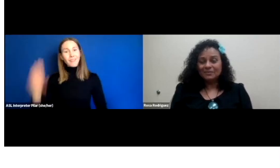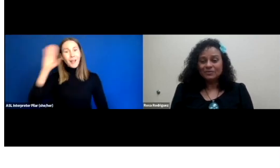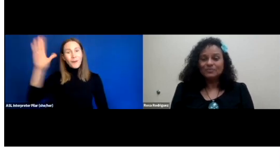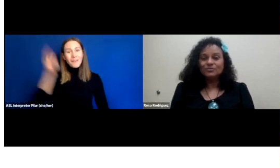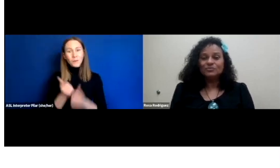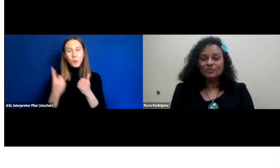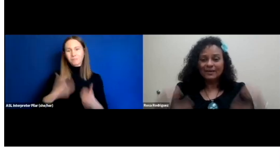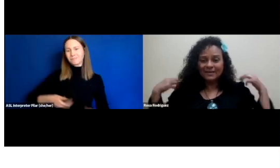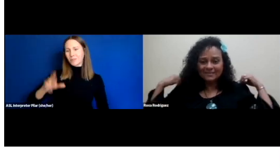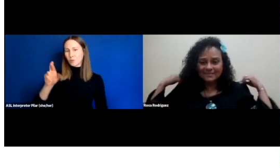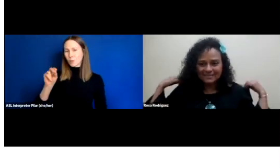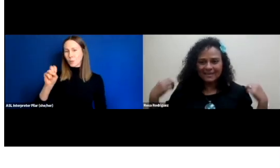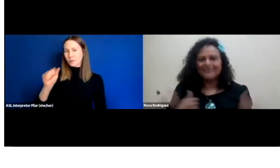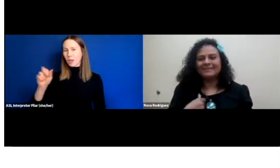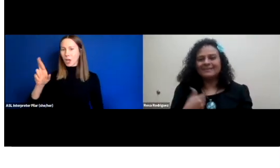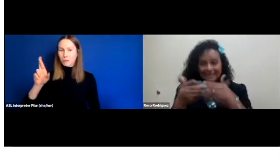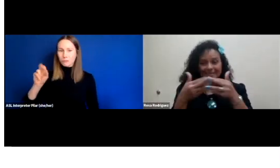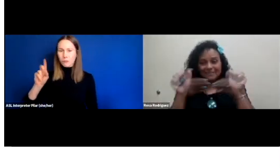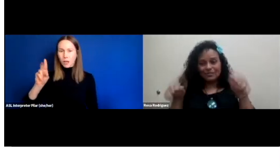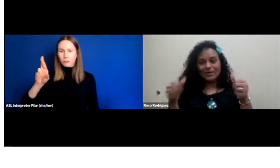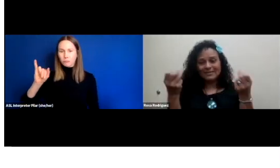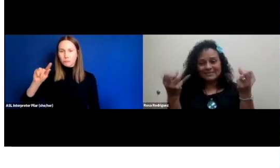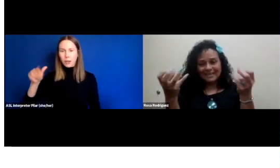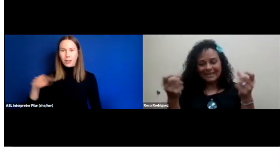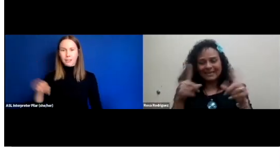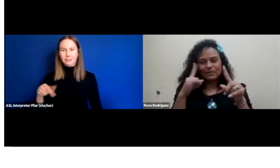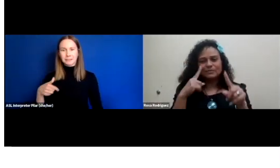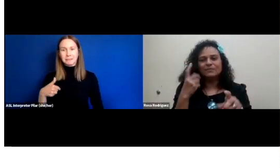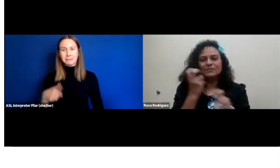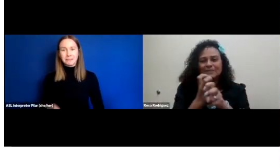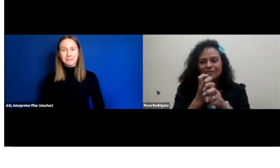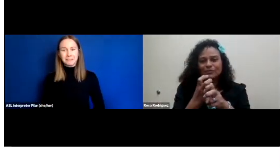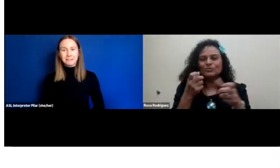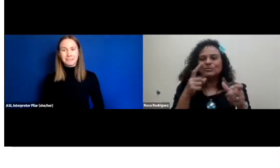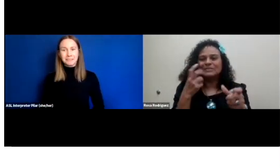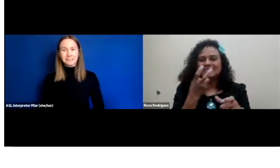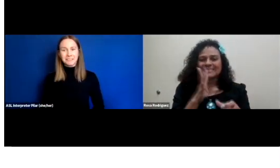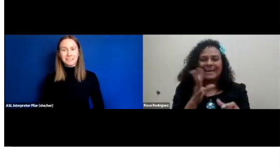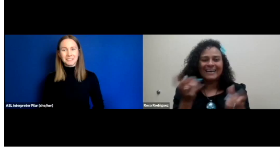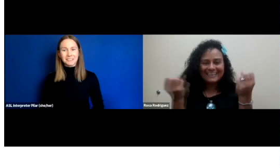I'm going to try not to sign, even though I can sign, I know it's very difficult to sign